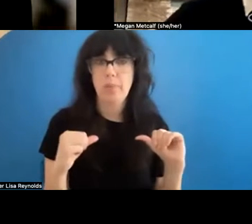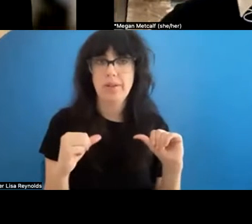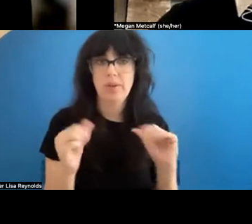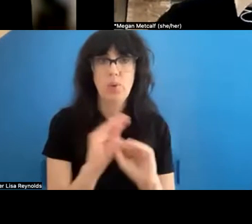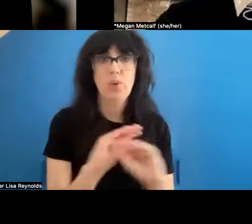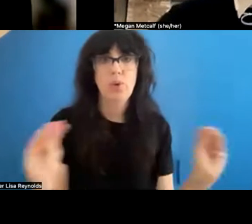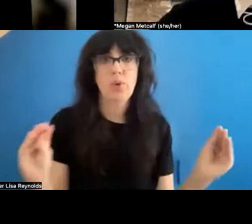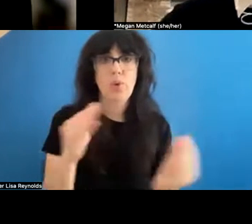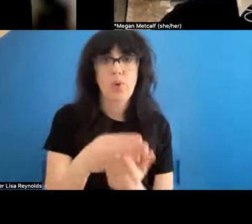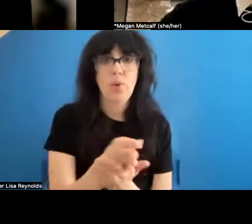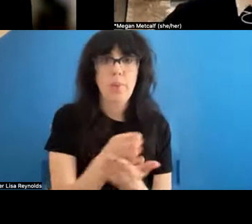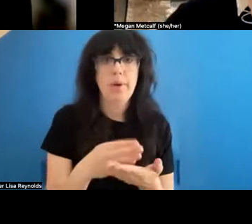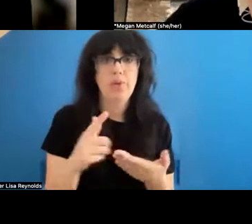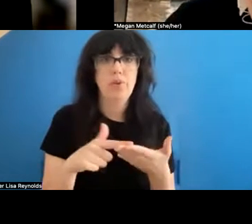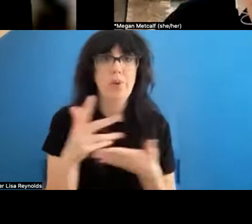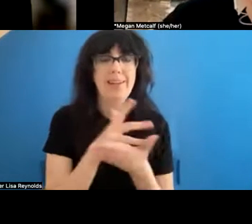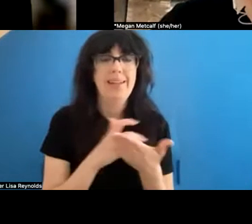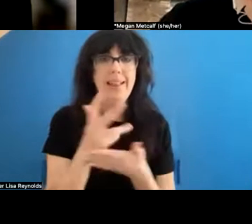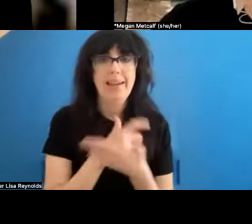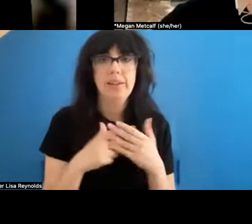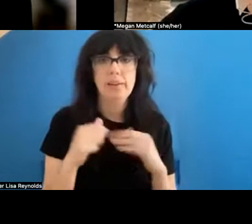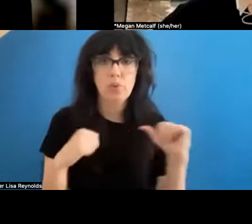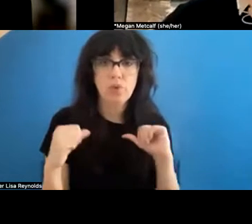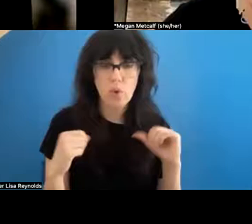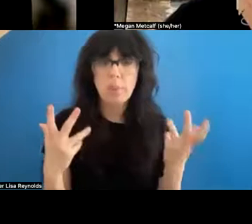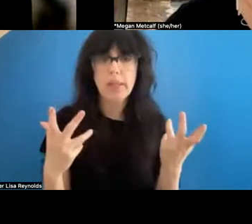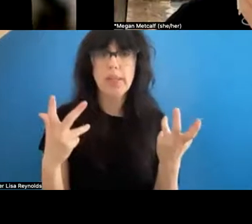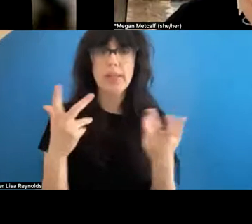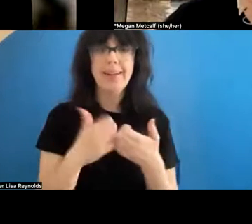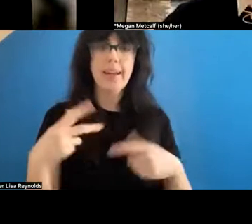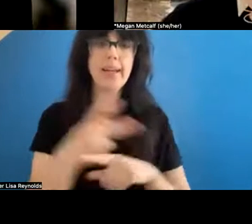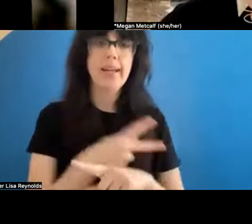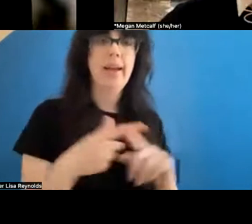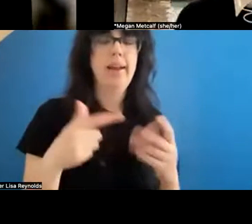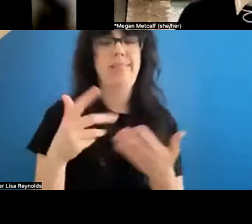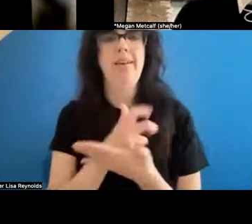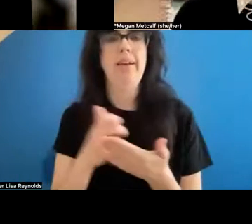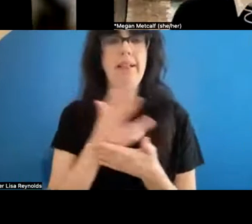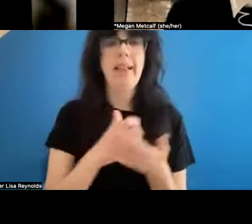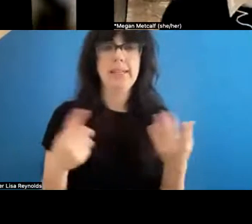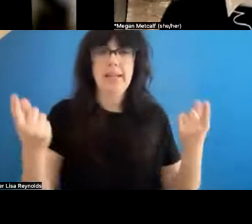, any kind of collecting for performance happens in the informal like